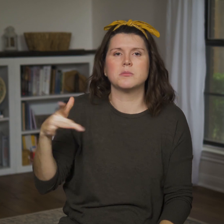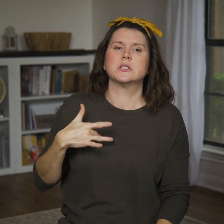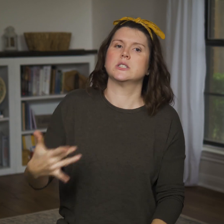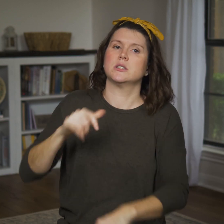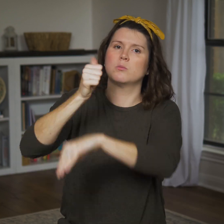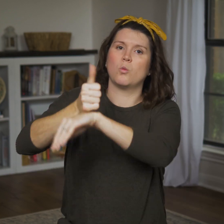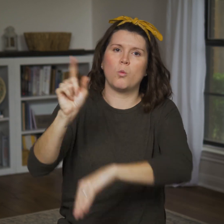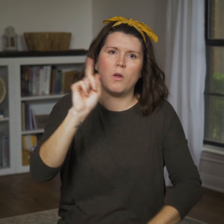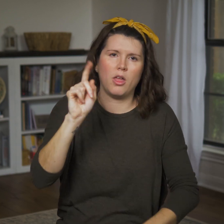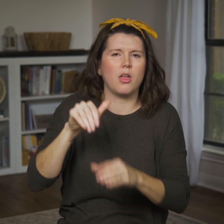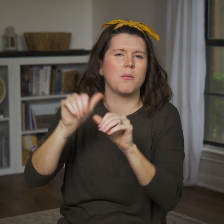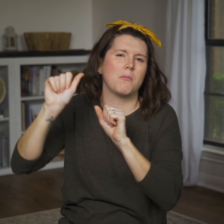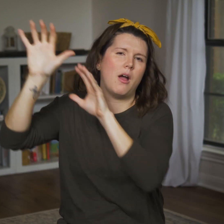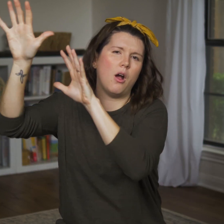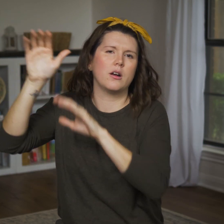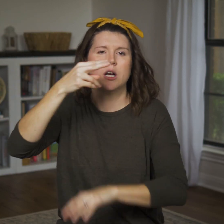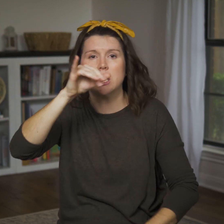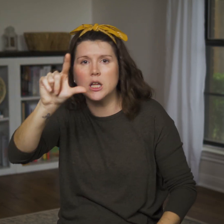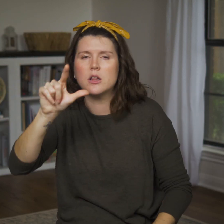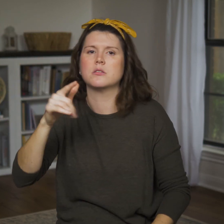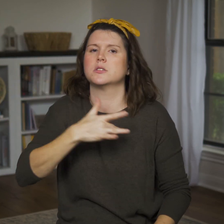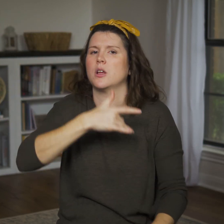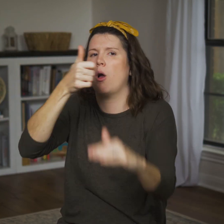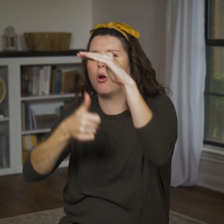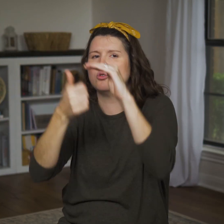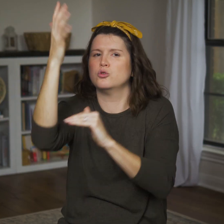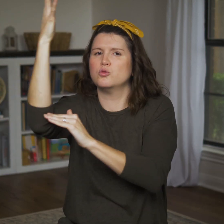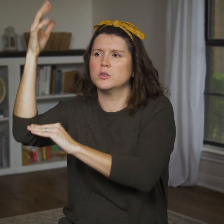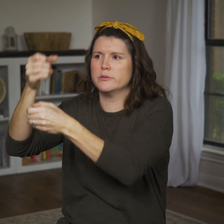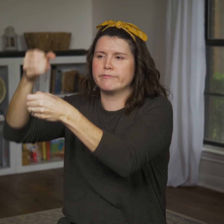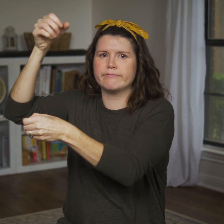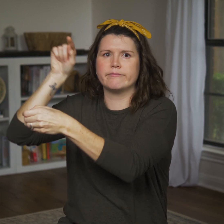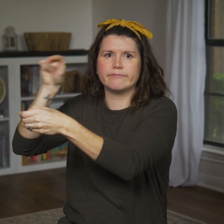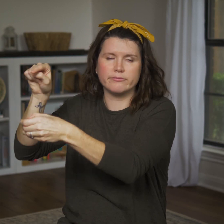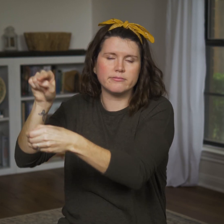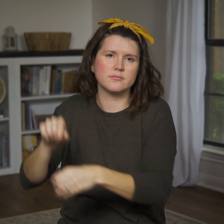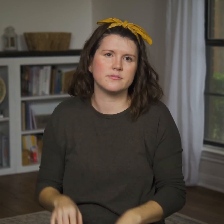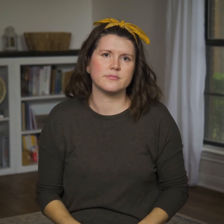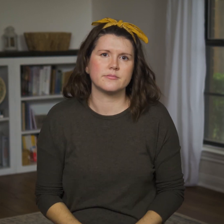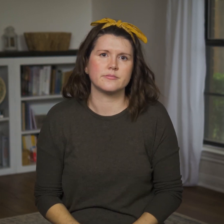which are pagan worship sites usually found on hills or mountaintops or under distinct trees.